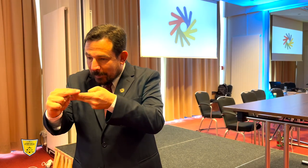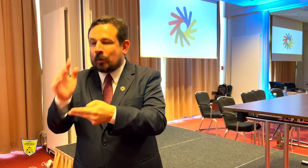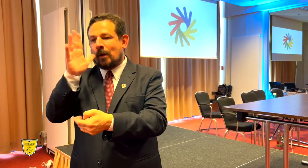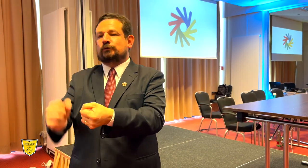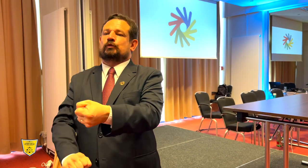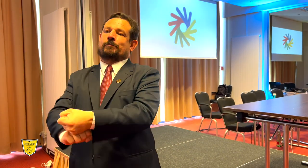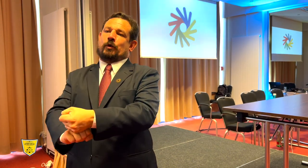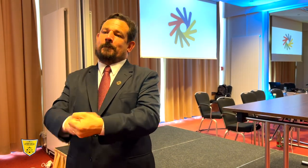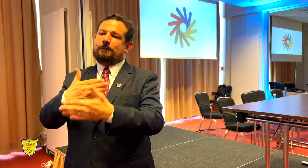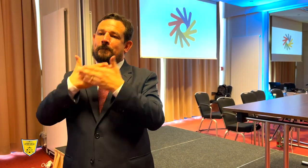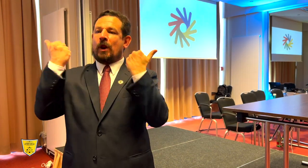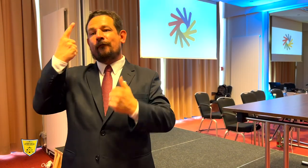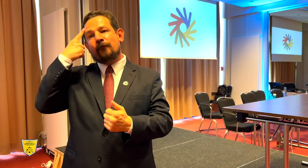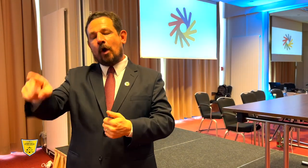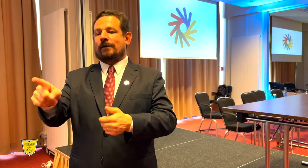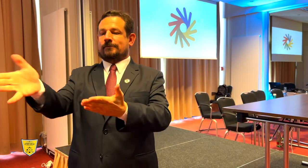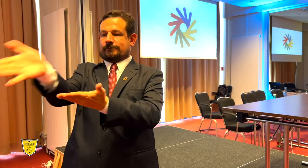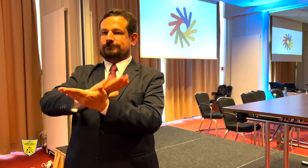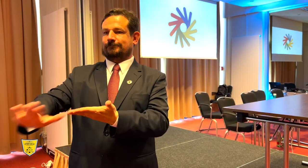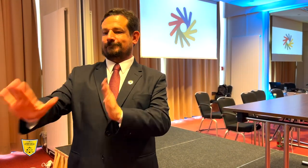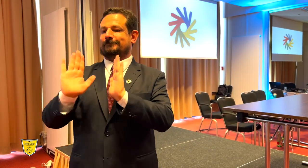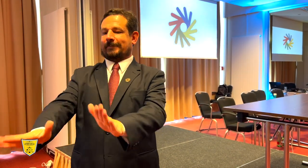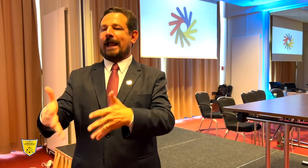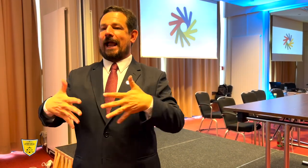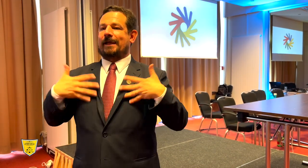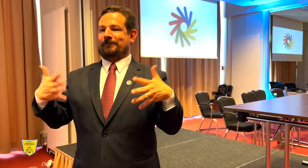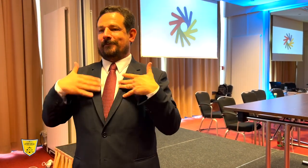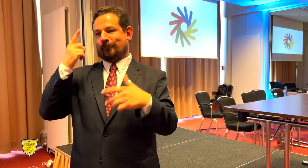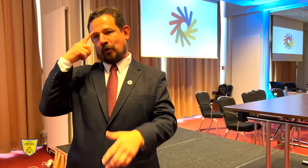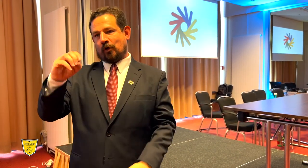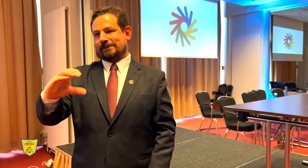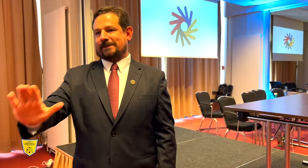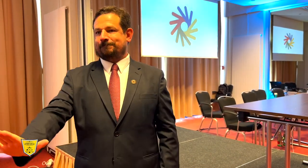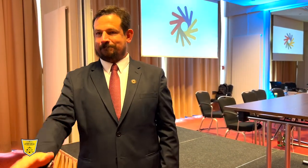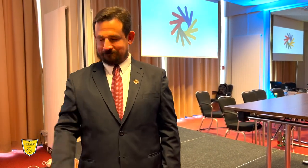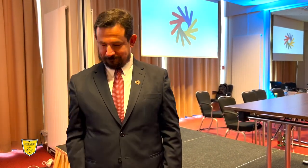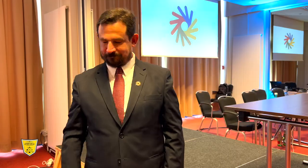and find solutions so that all are satisfied.